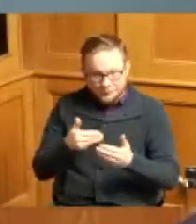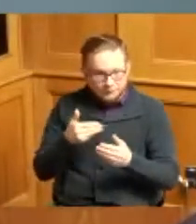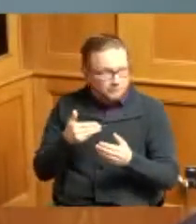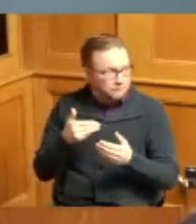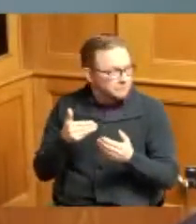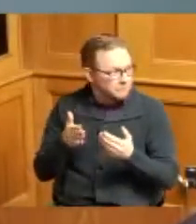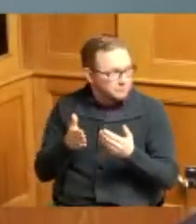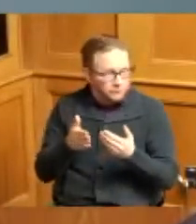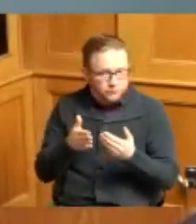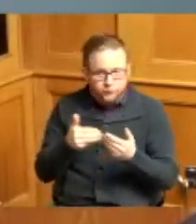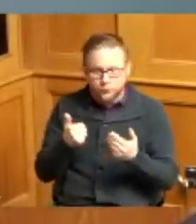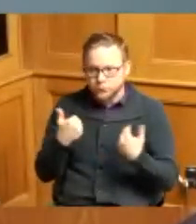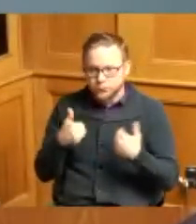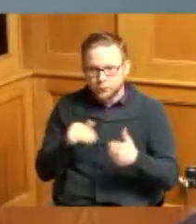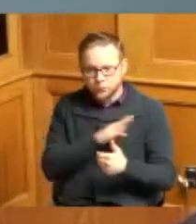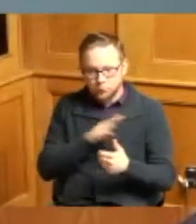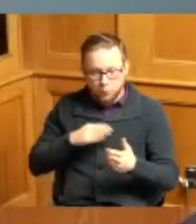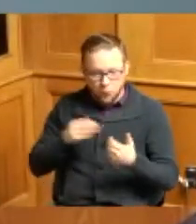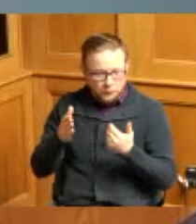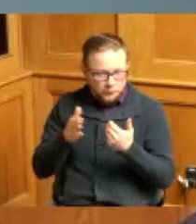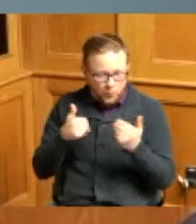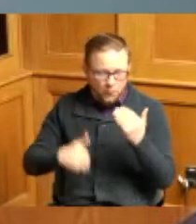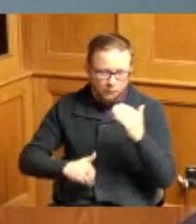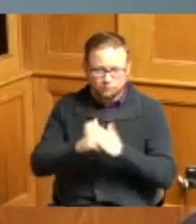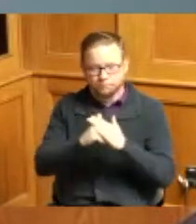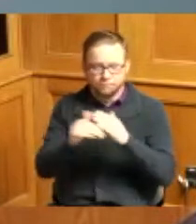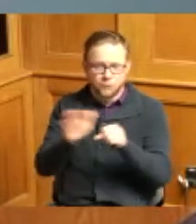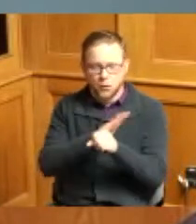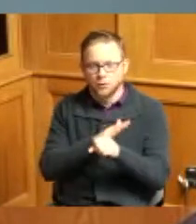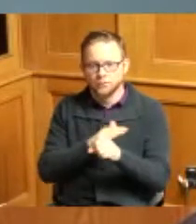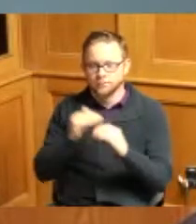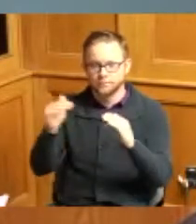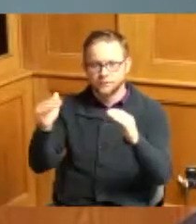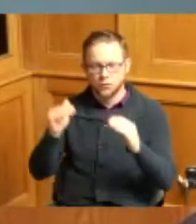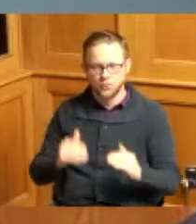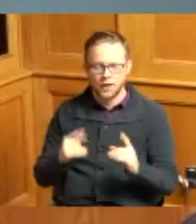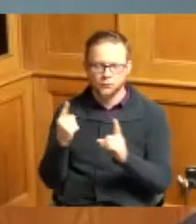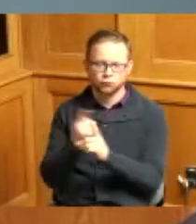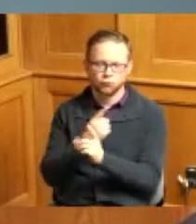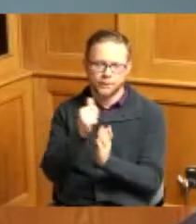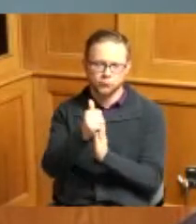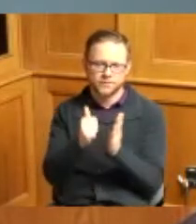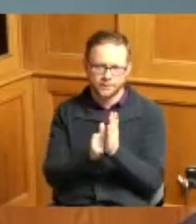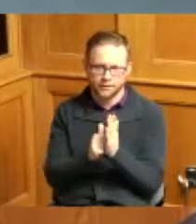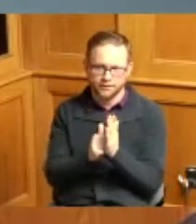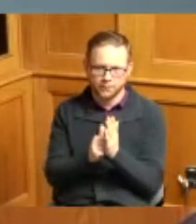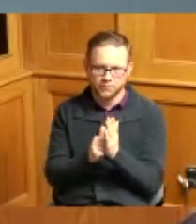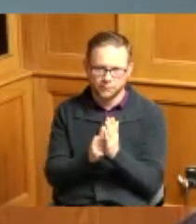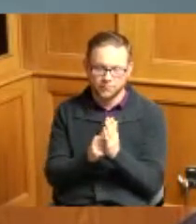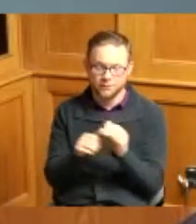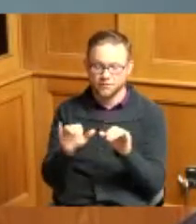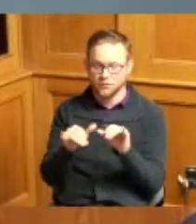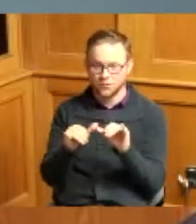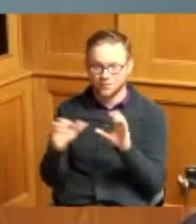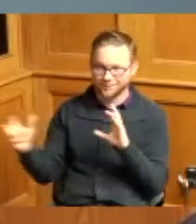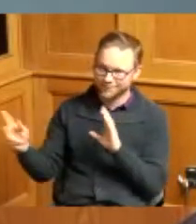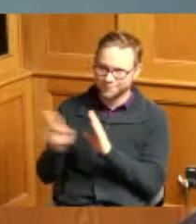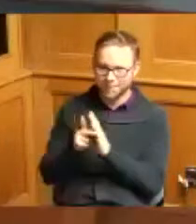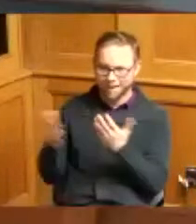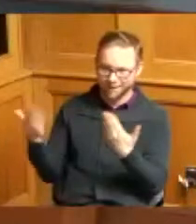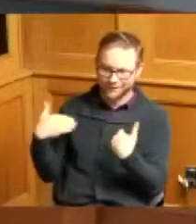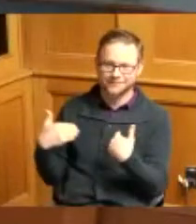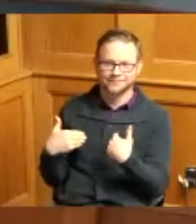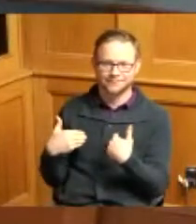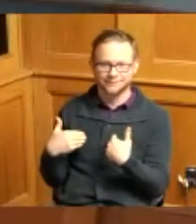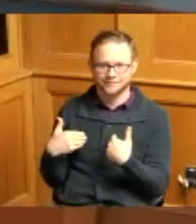vacancies so next order of business is our regular agenda our Engineer is back he has an item for us